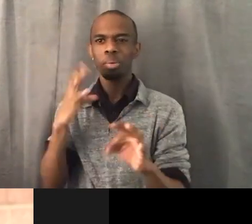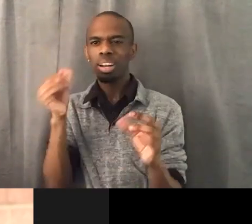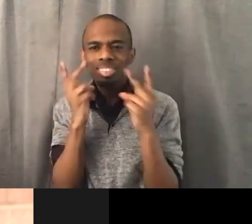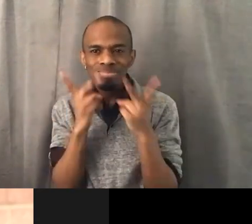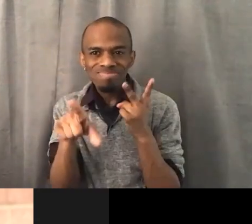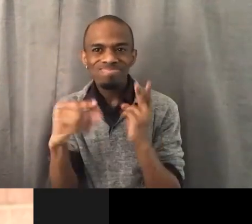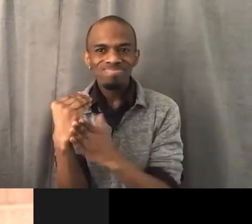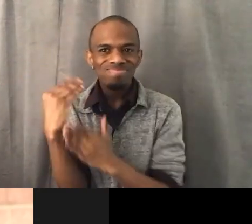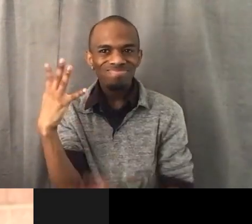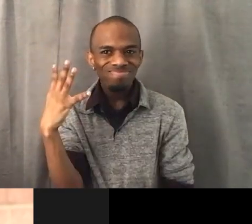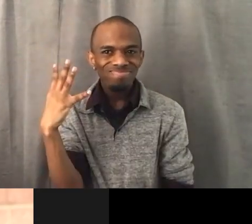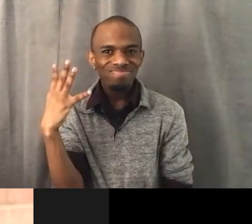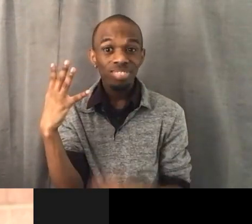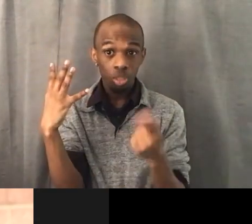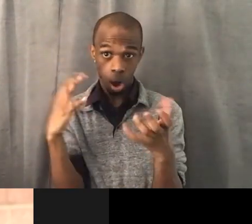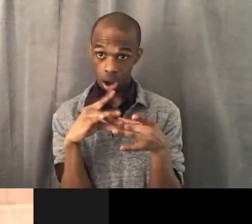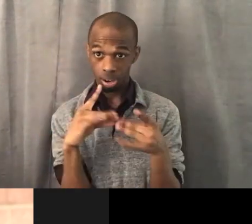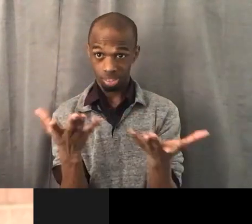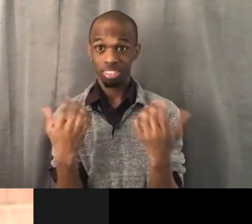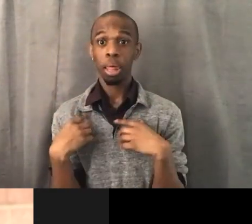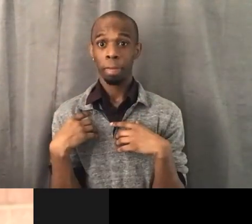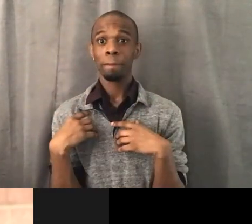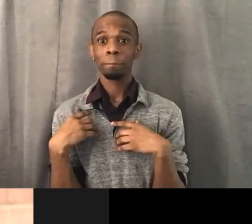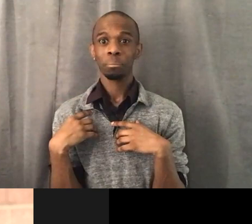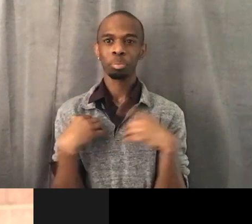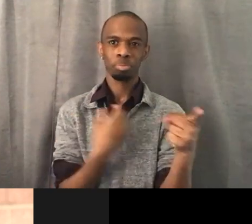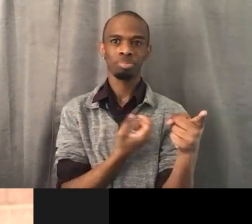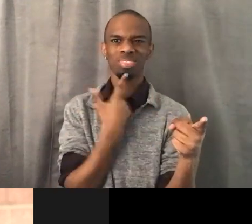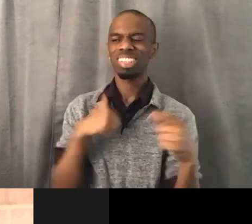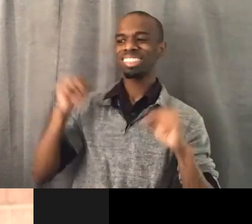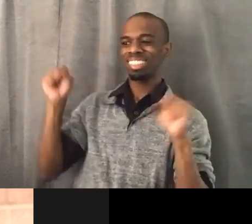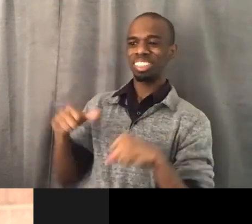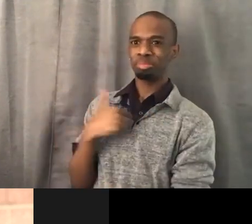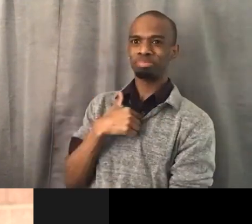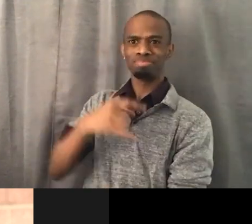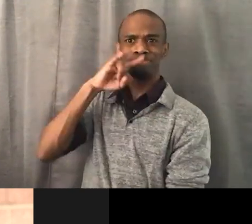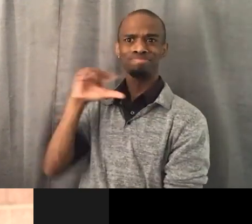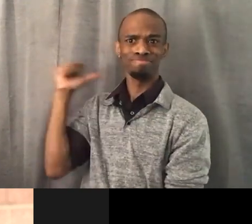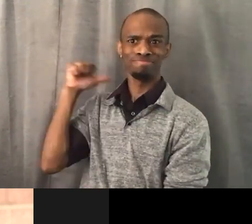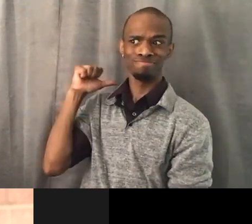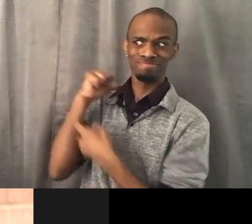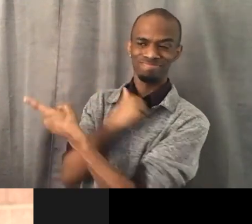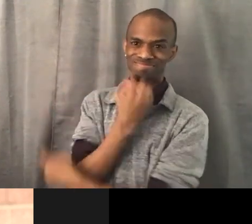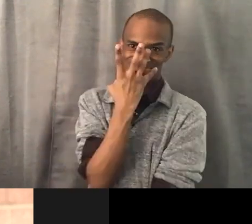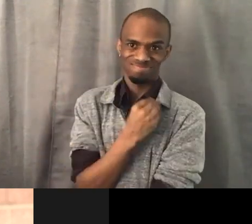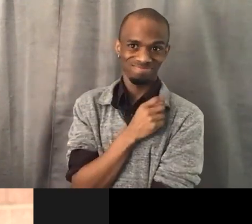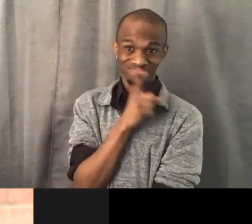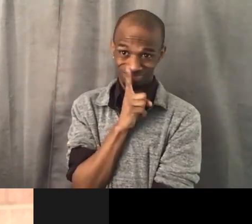Hey. Thanks guys, they're a little bit asleep. But yeah, it's a responsibility and a privilege